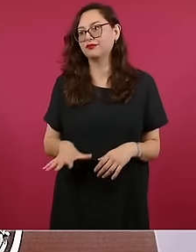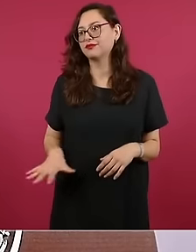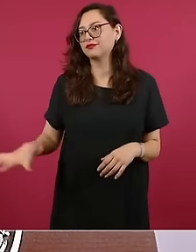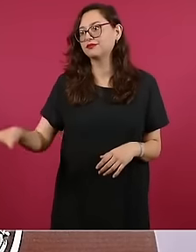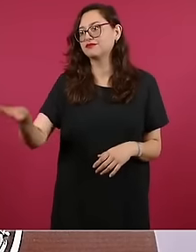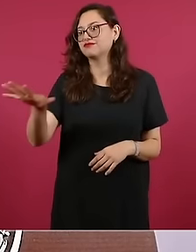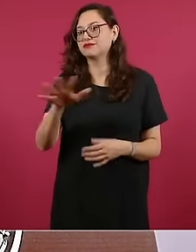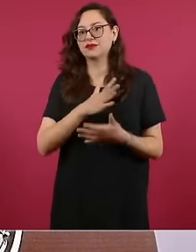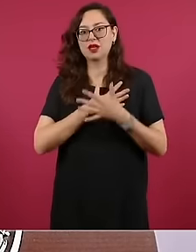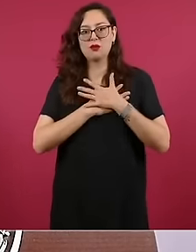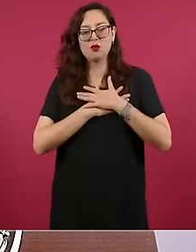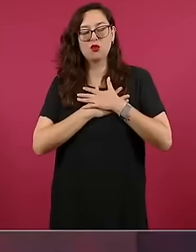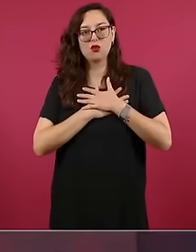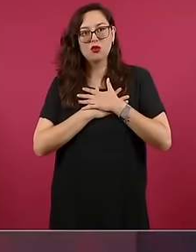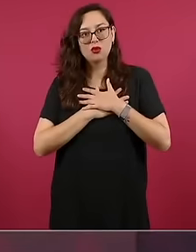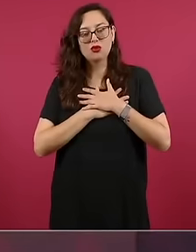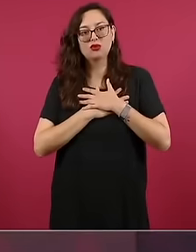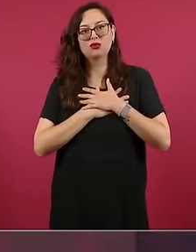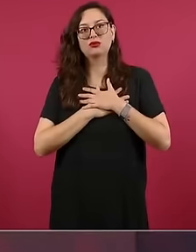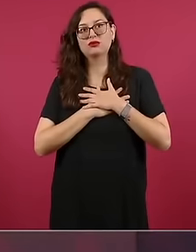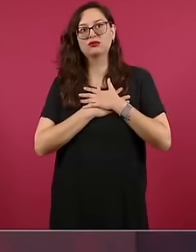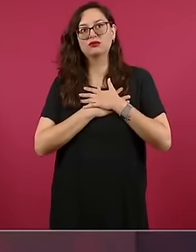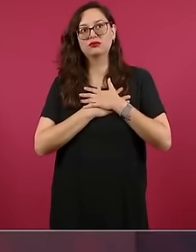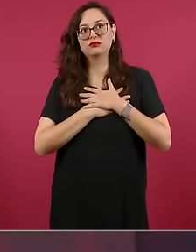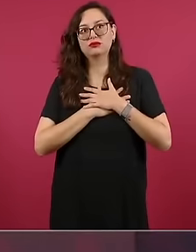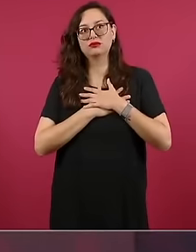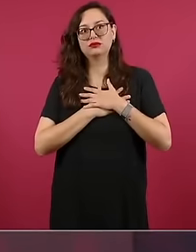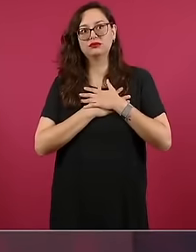Hey the